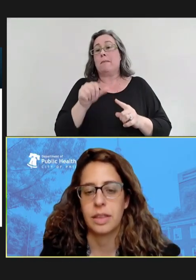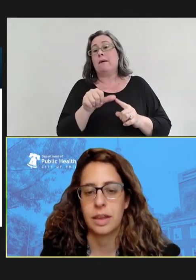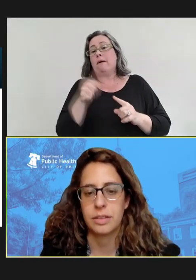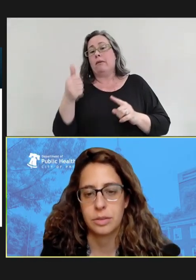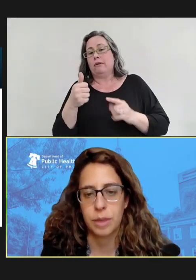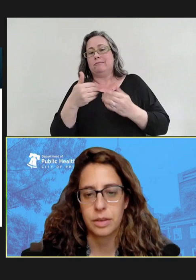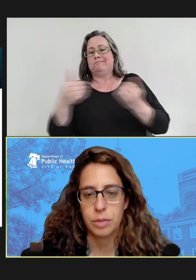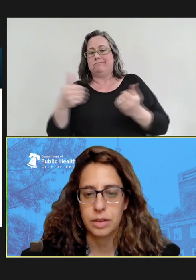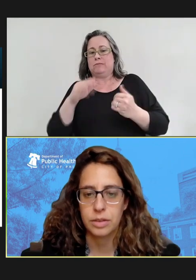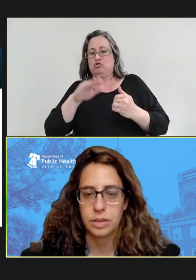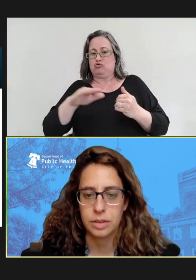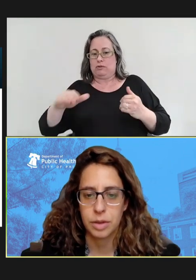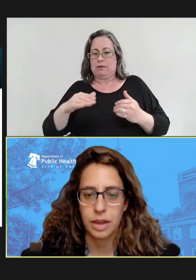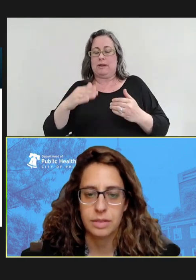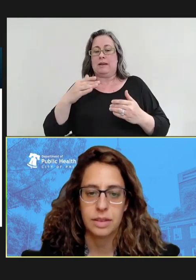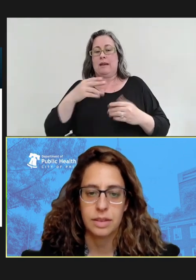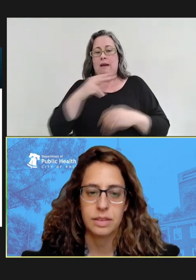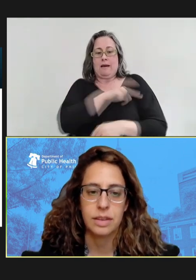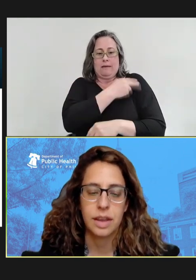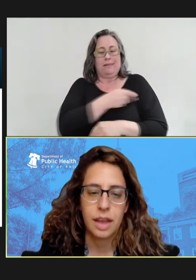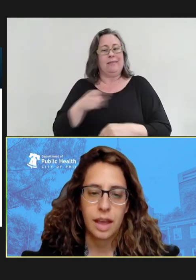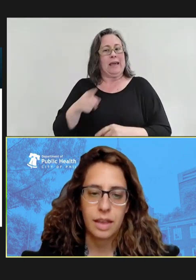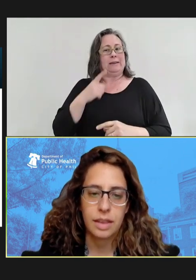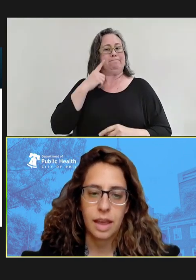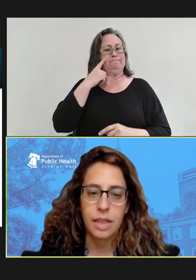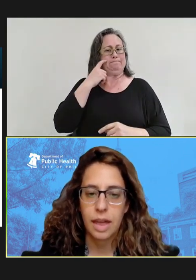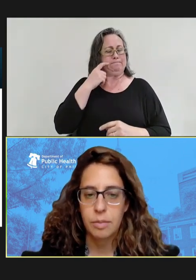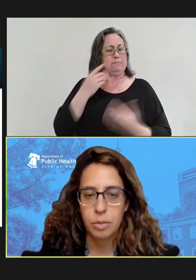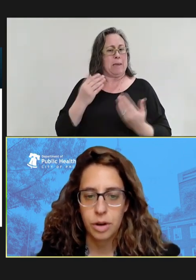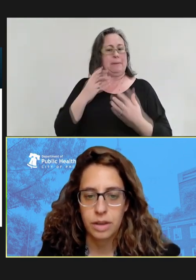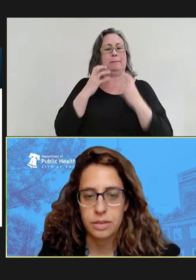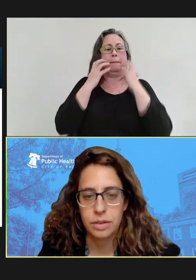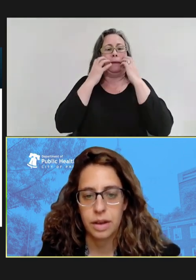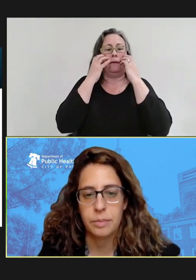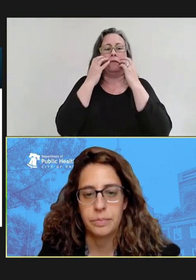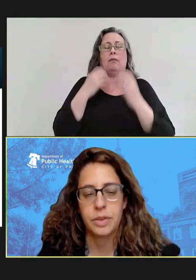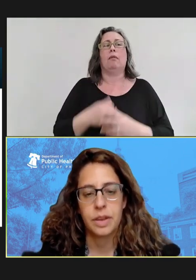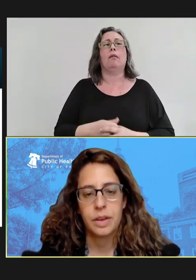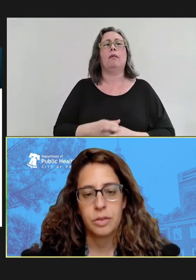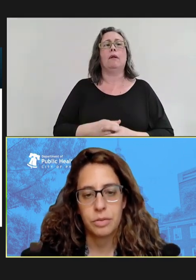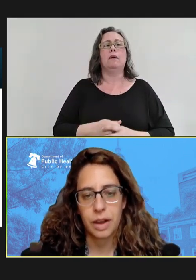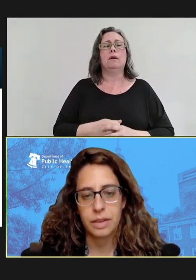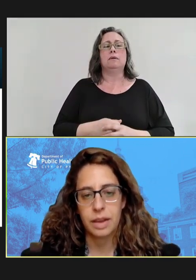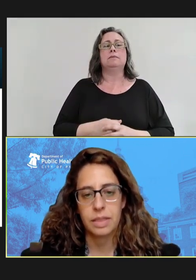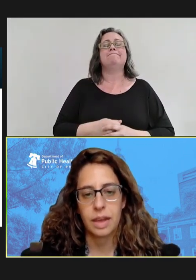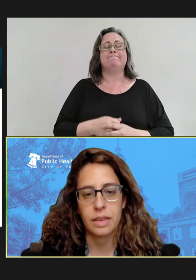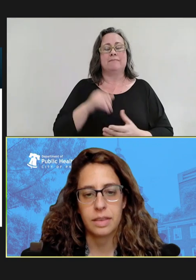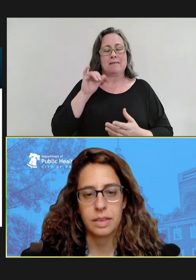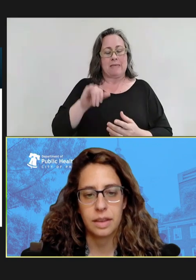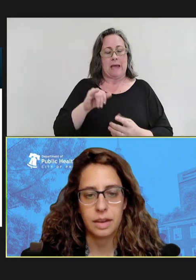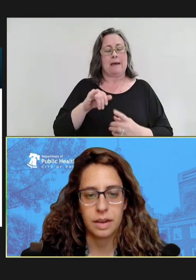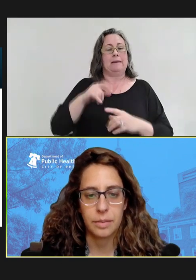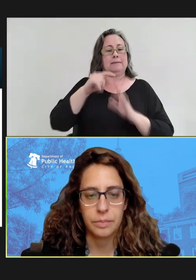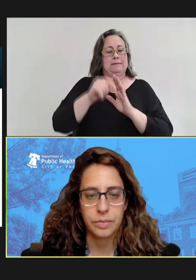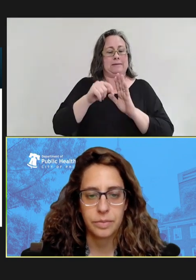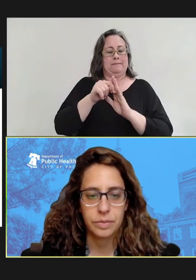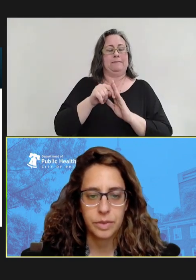they suspected measles in some cases. And at that point, we found out that the -- you know,